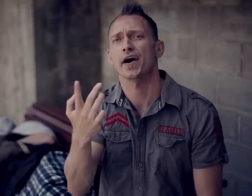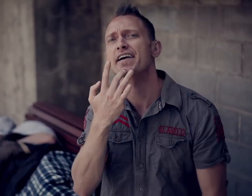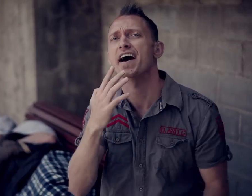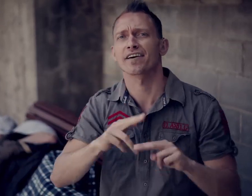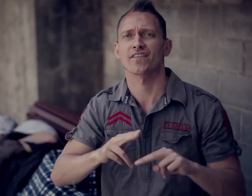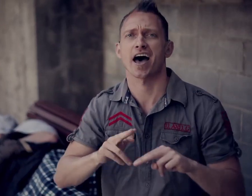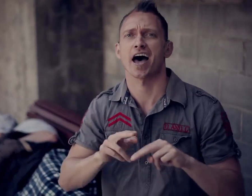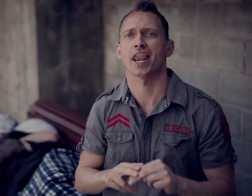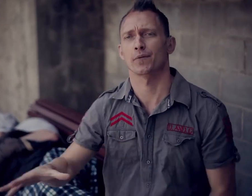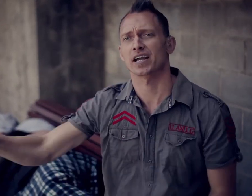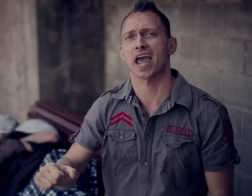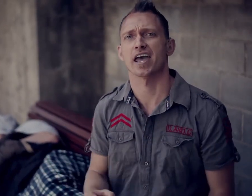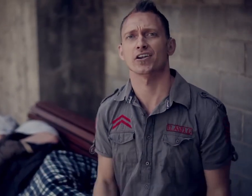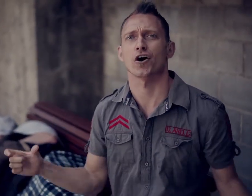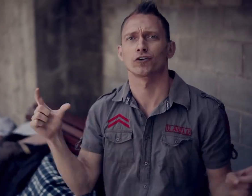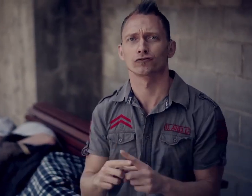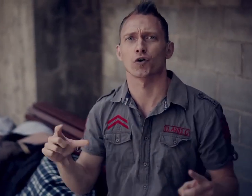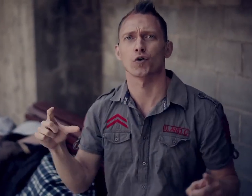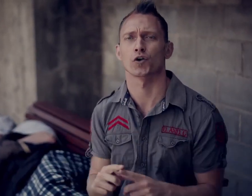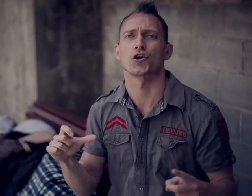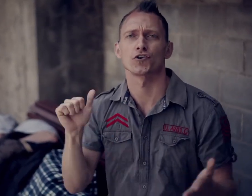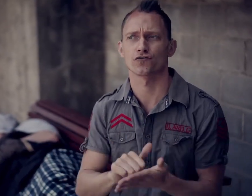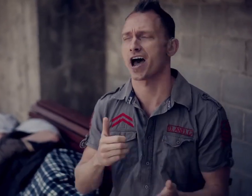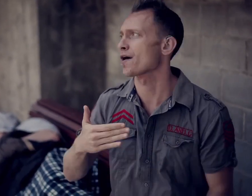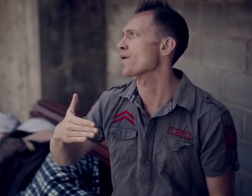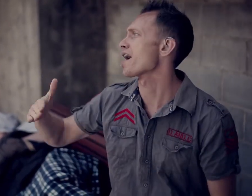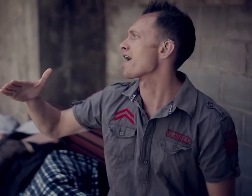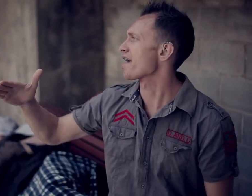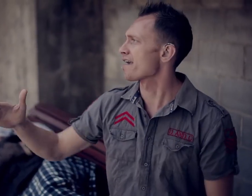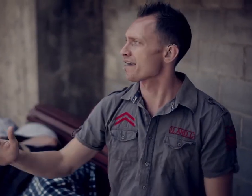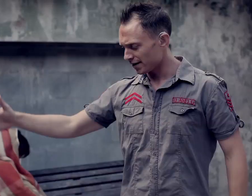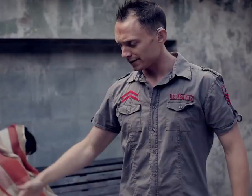What kind of father would take his own daughter's rights away?